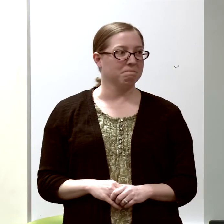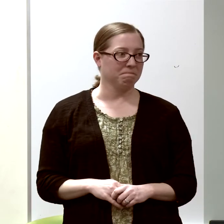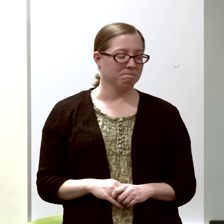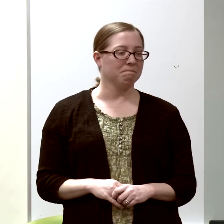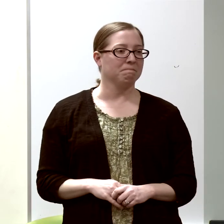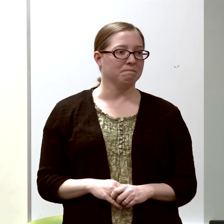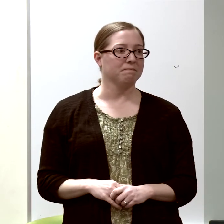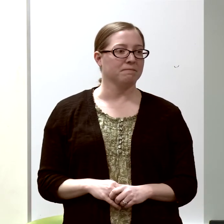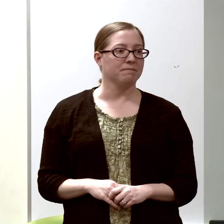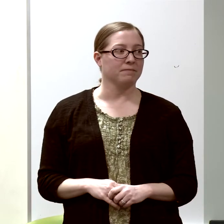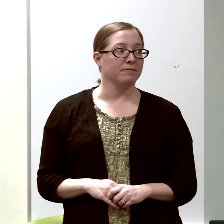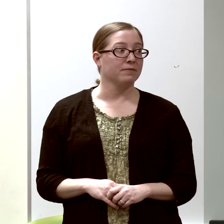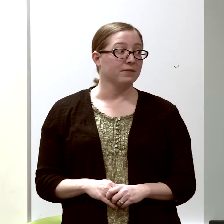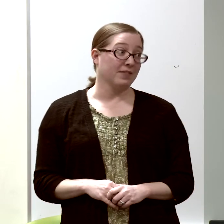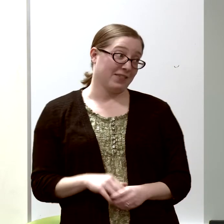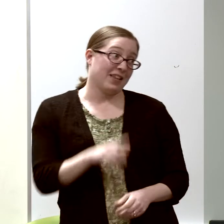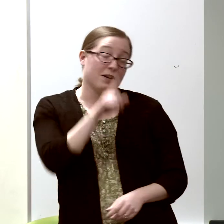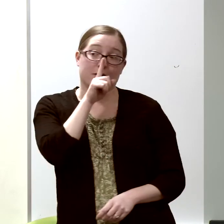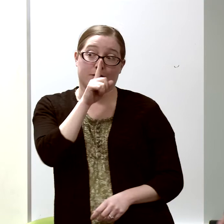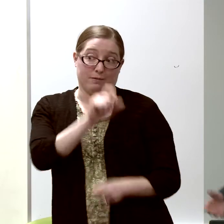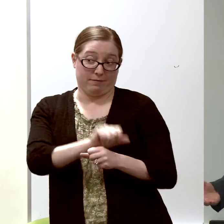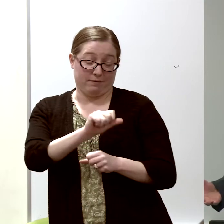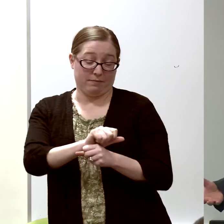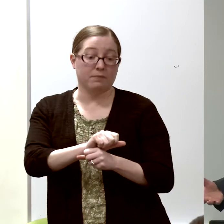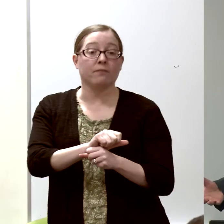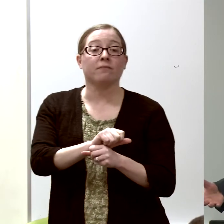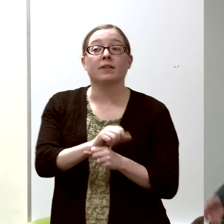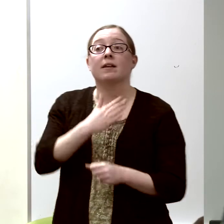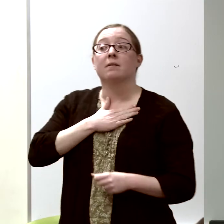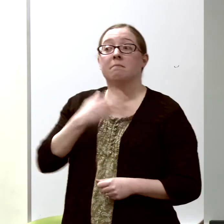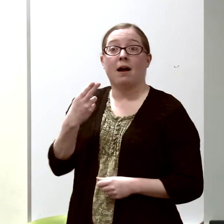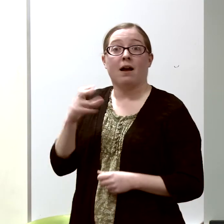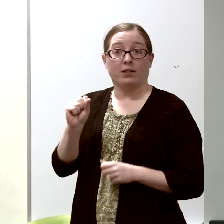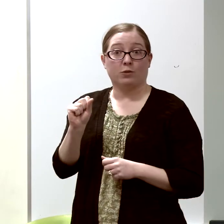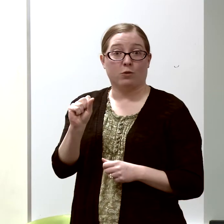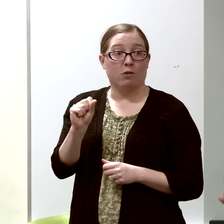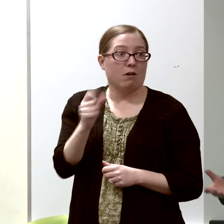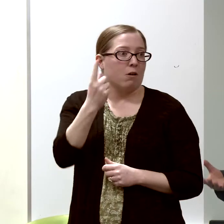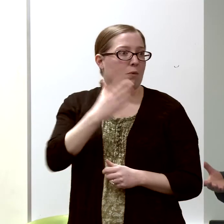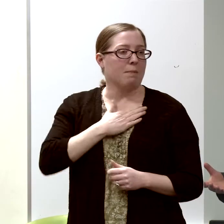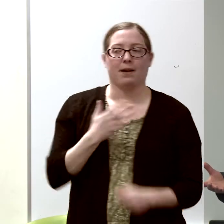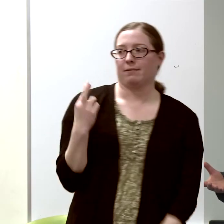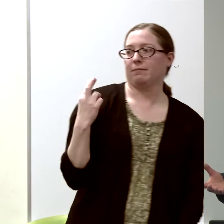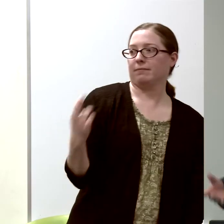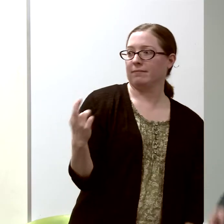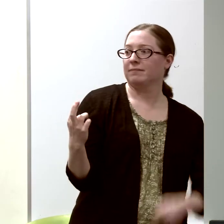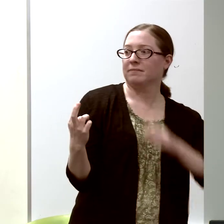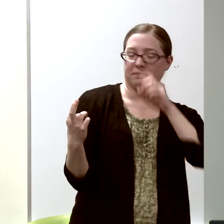and, in fact, in my high school, one of my best friends